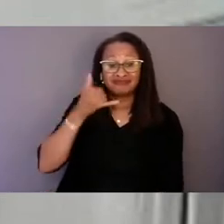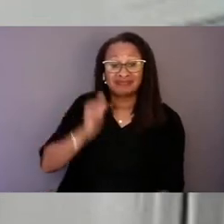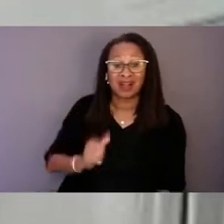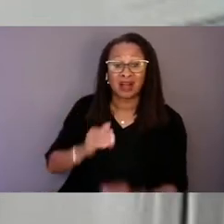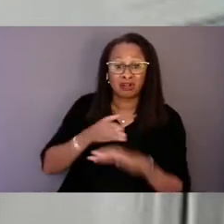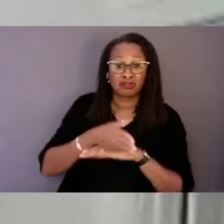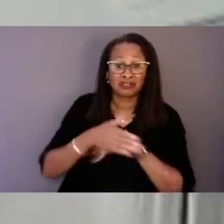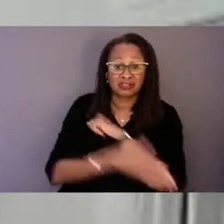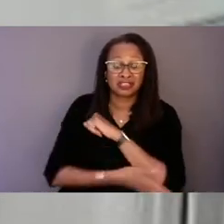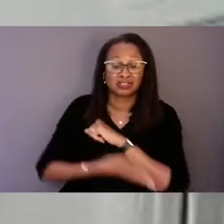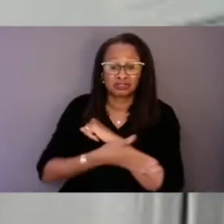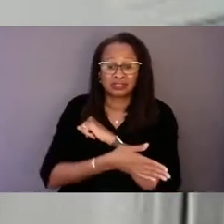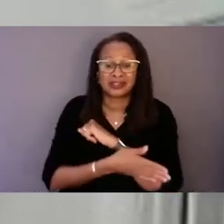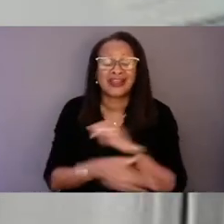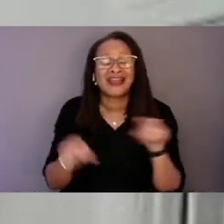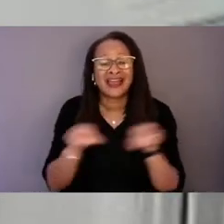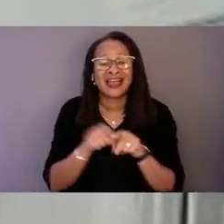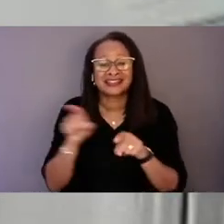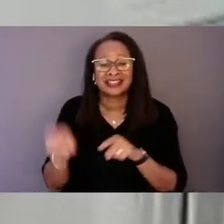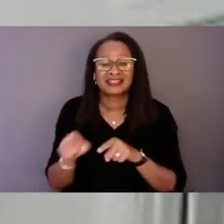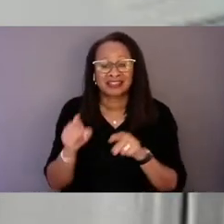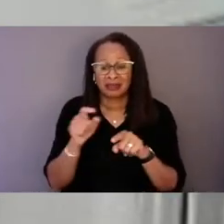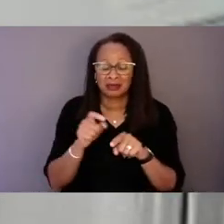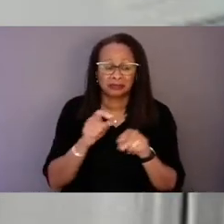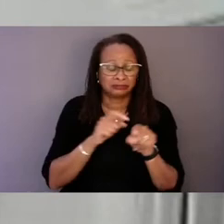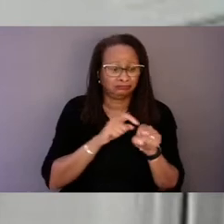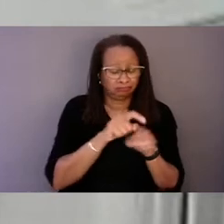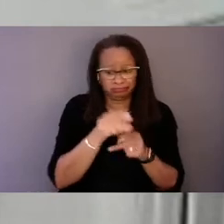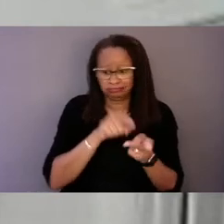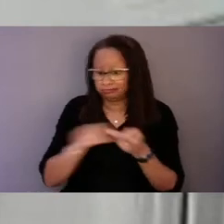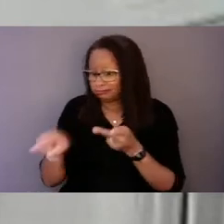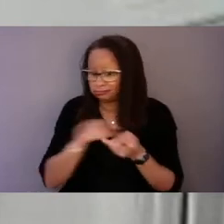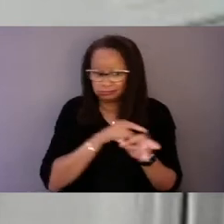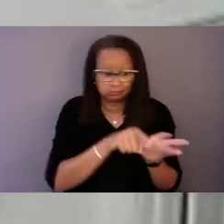as they are triaging with that caller to recognize,